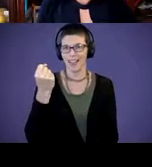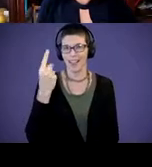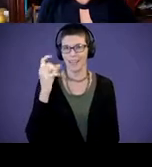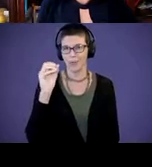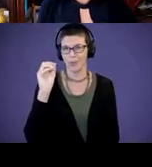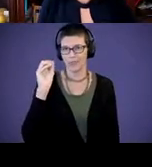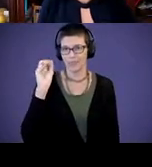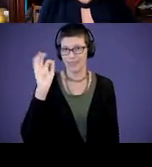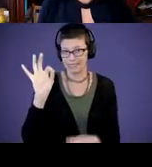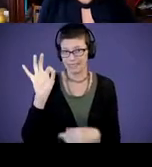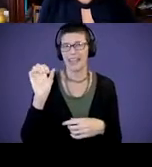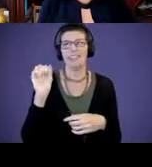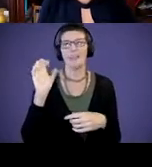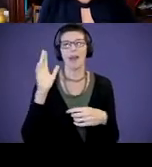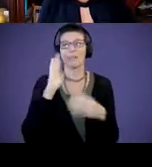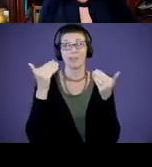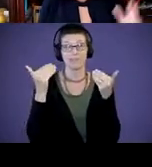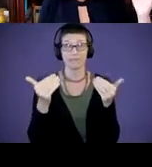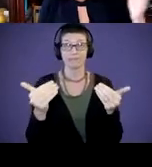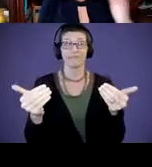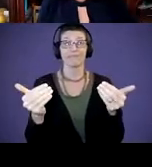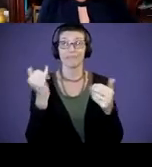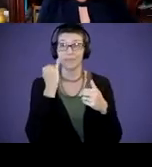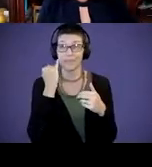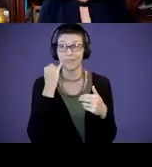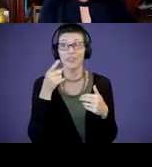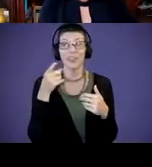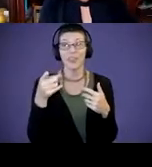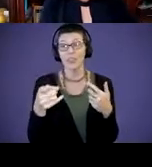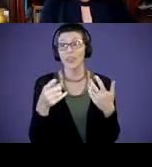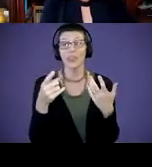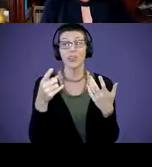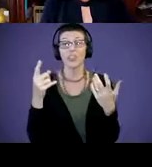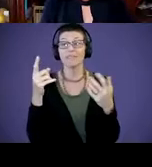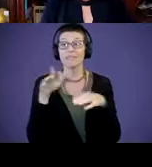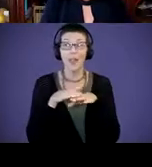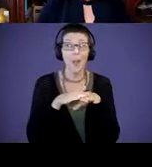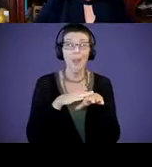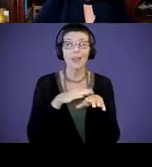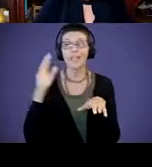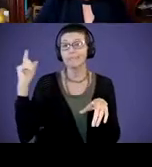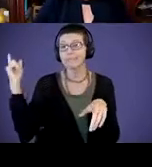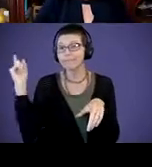So, I'm just going to get going. If you're slowly moving back in, great. But let's move forward.